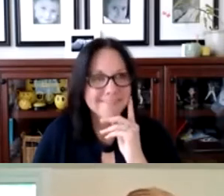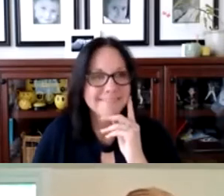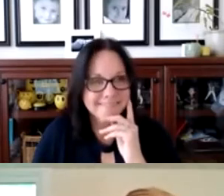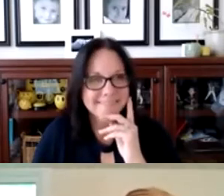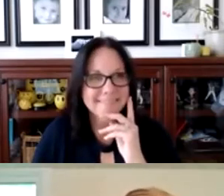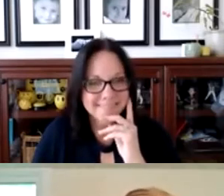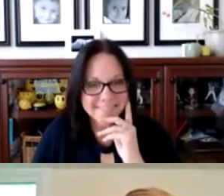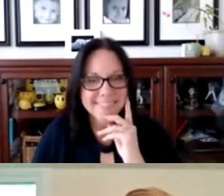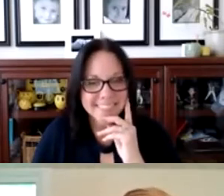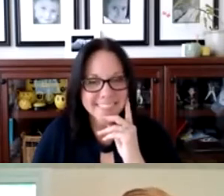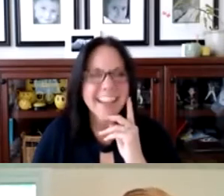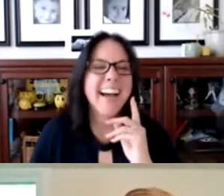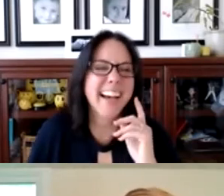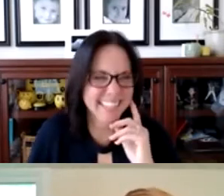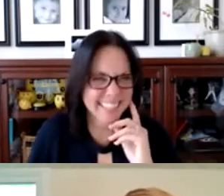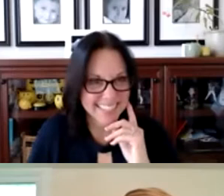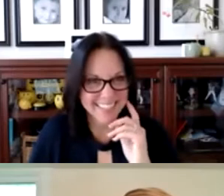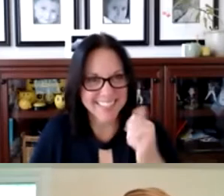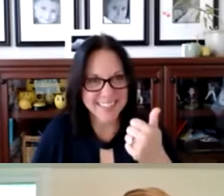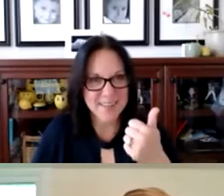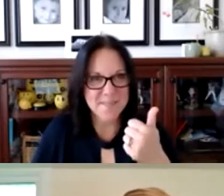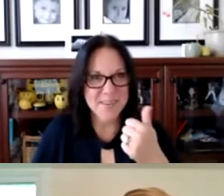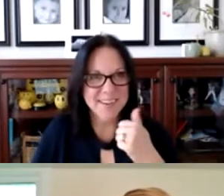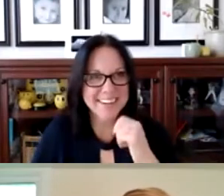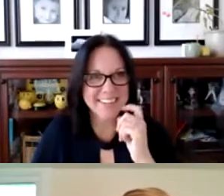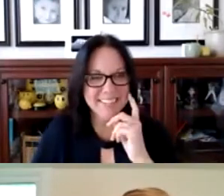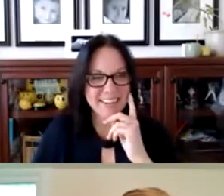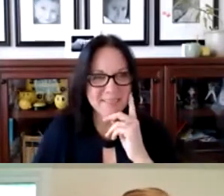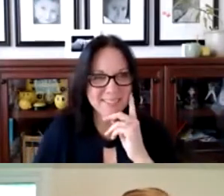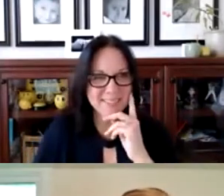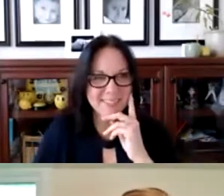Okay. I'm pau. Terry: Very nice. Thank you Jerry Lou.